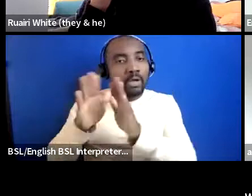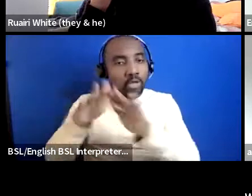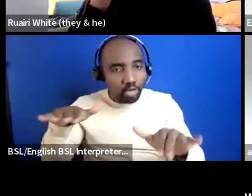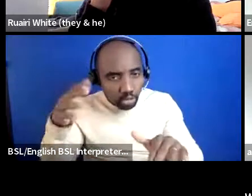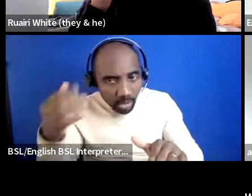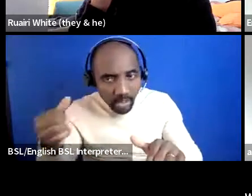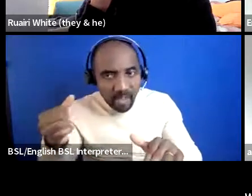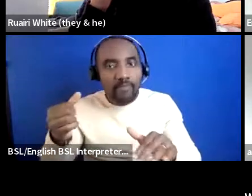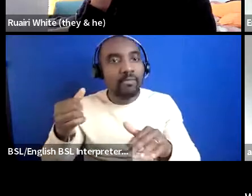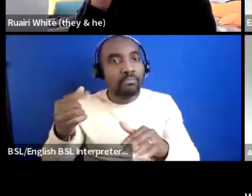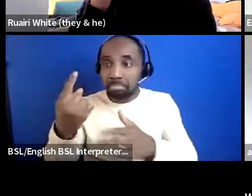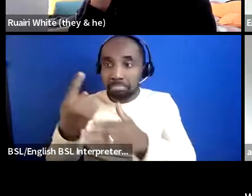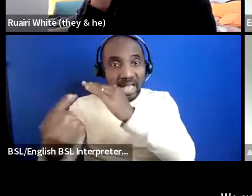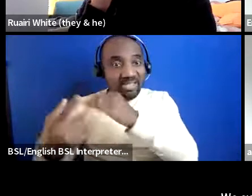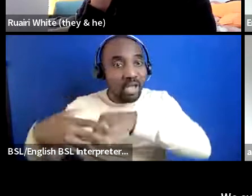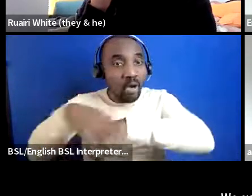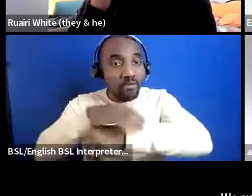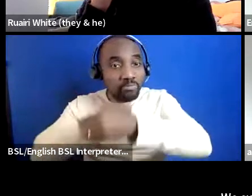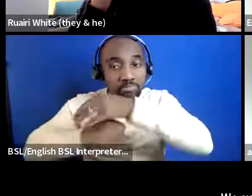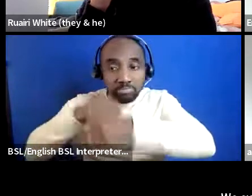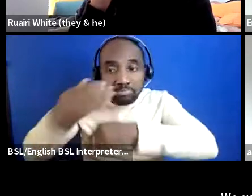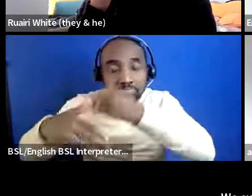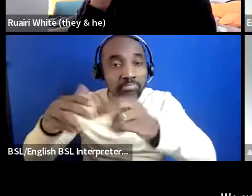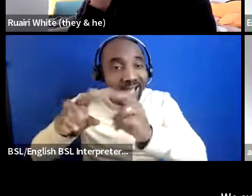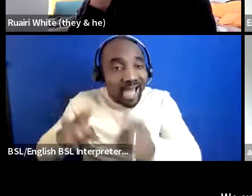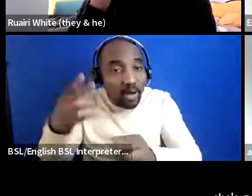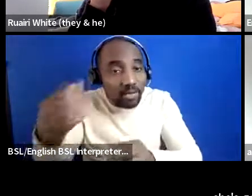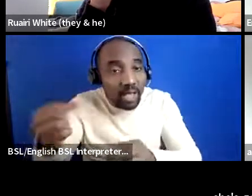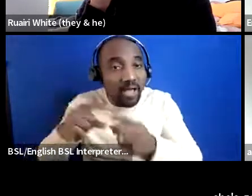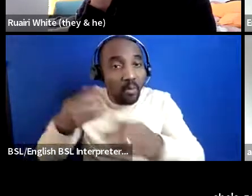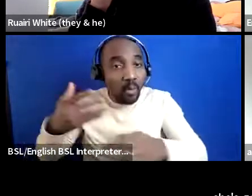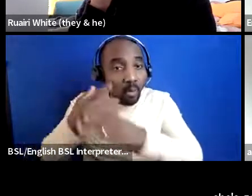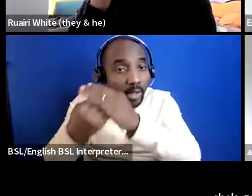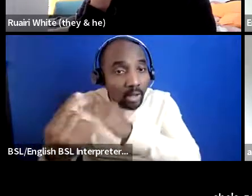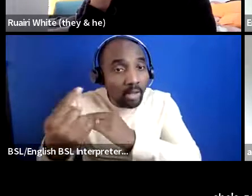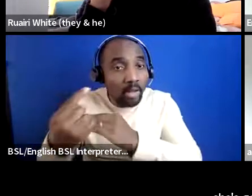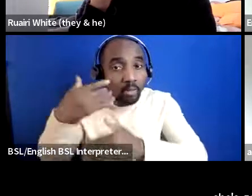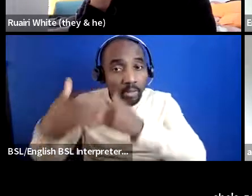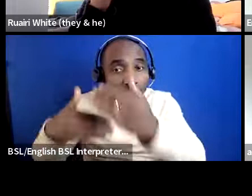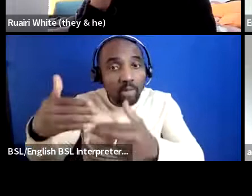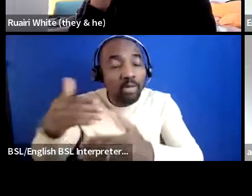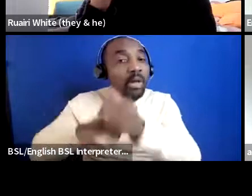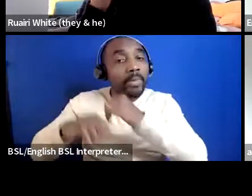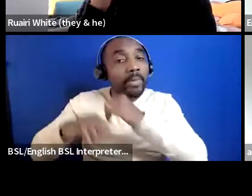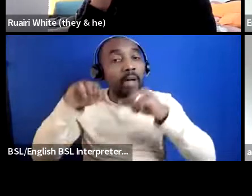on her own she's now working on her own and she also became a chair of trustees so you can see